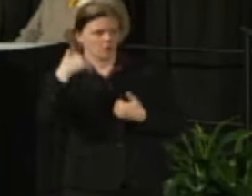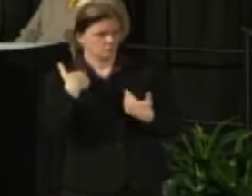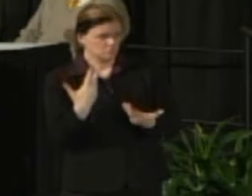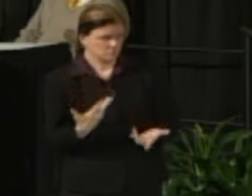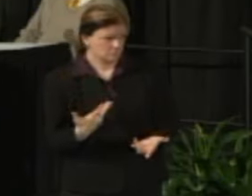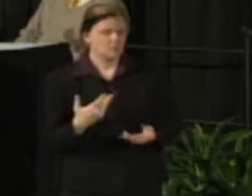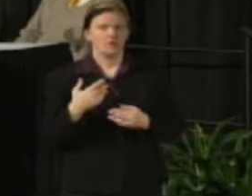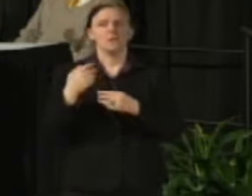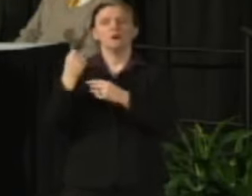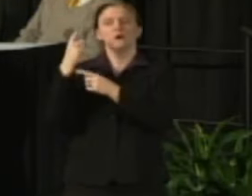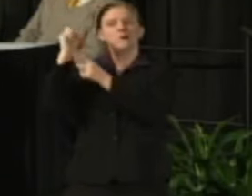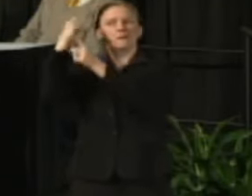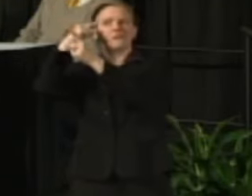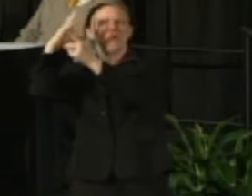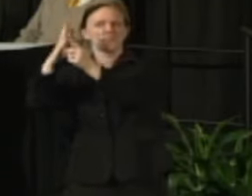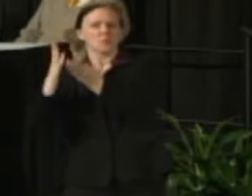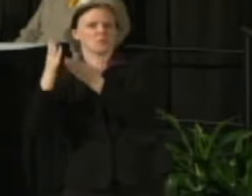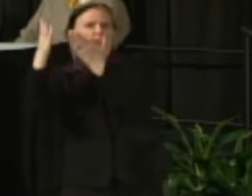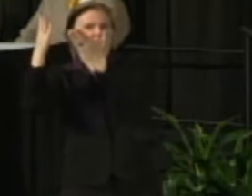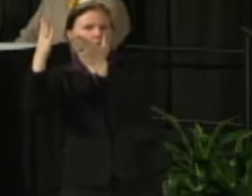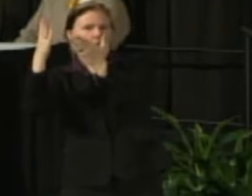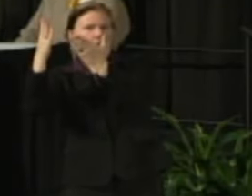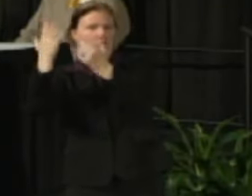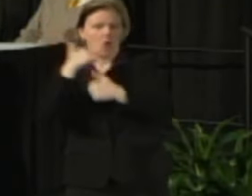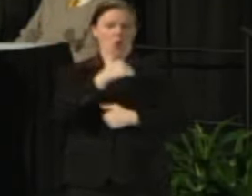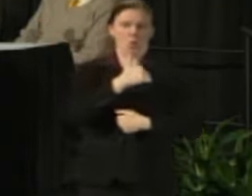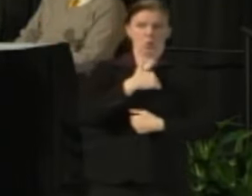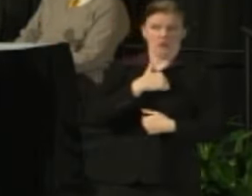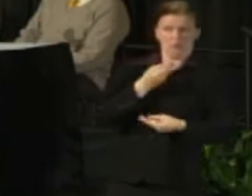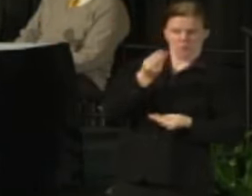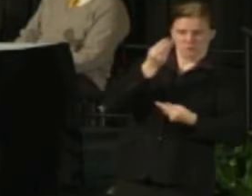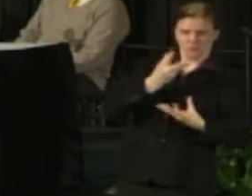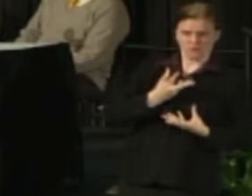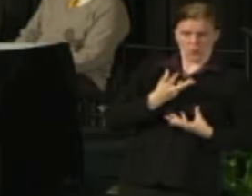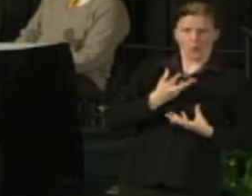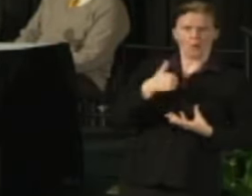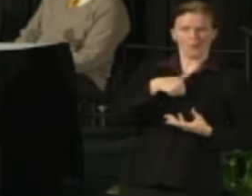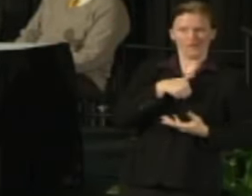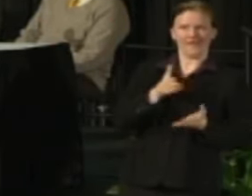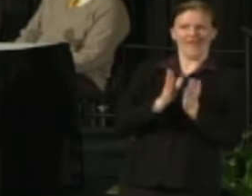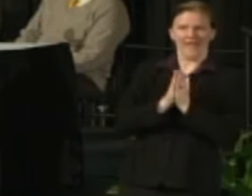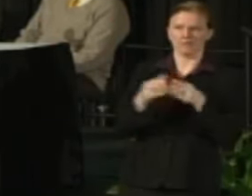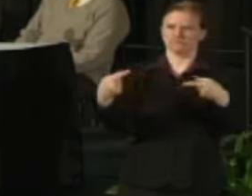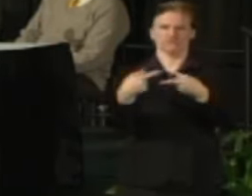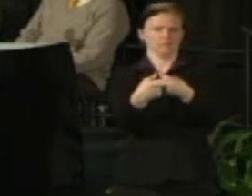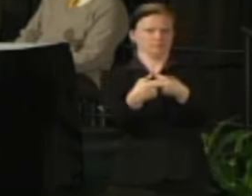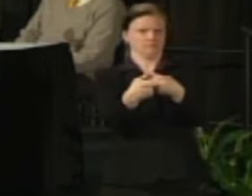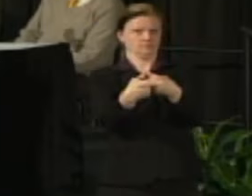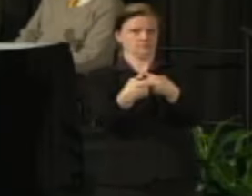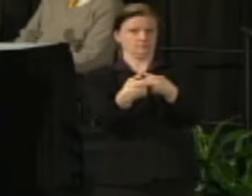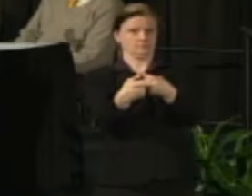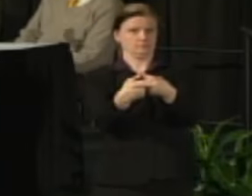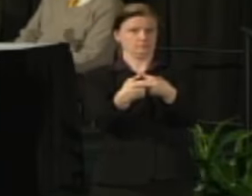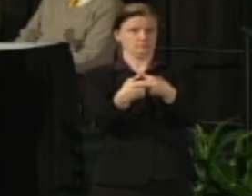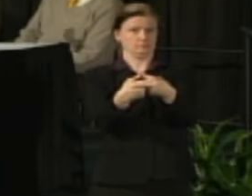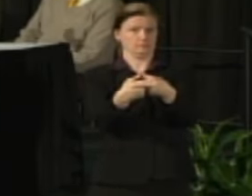who has proposed one thing that is in contradiction to what we had been asking for. As far as reasons that I would have for trust in terms